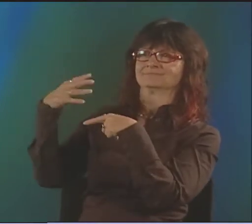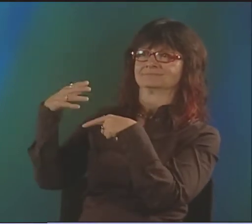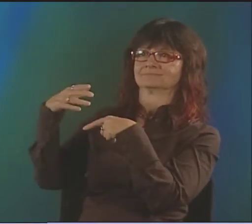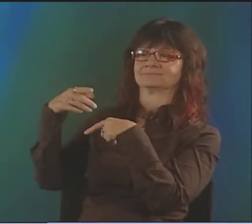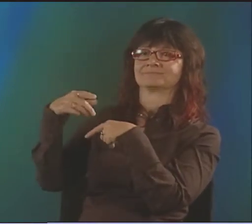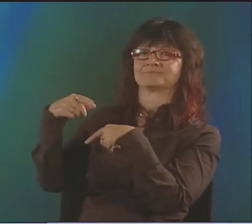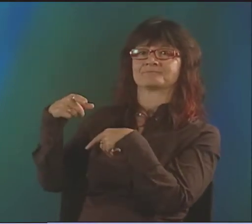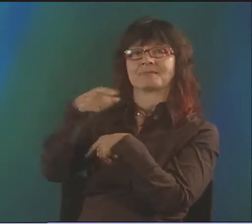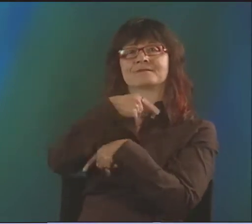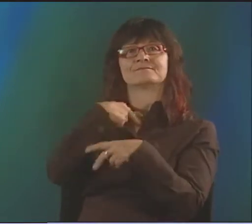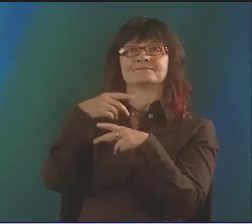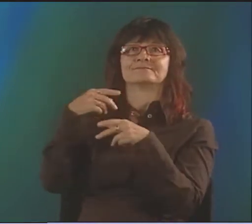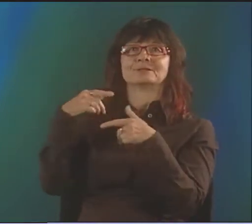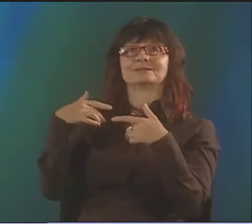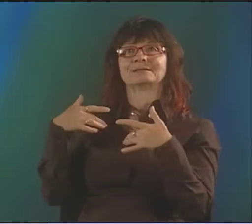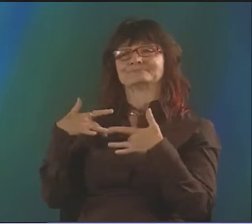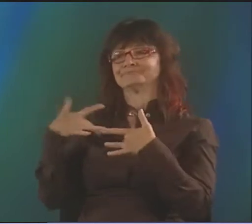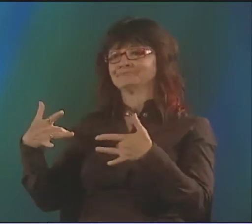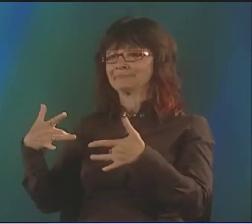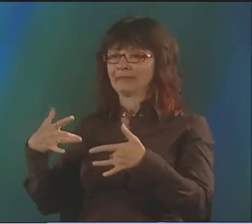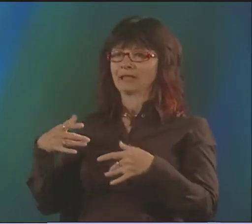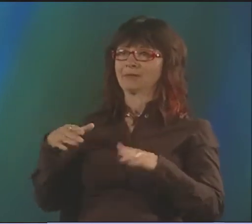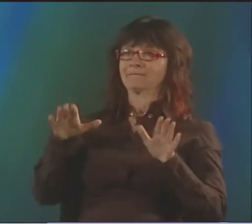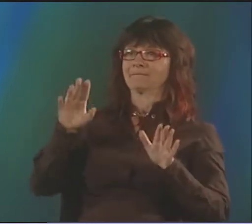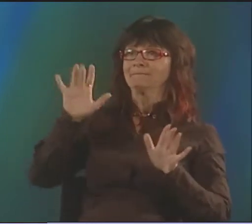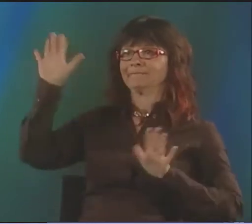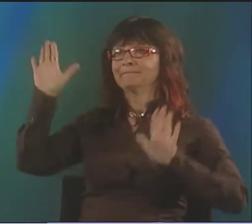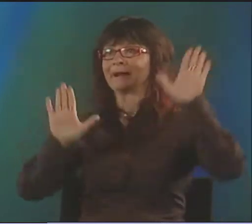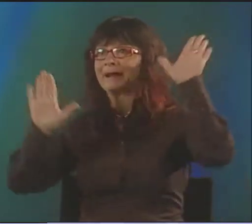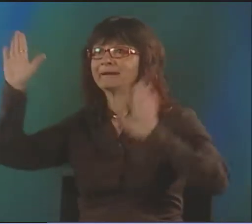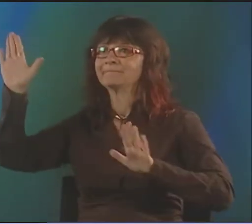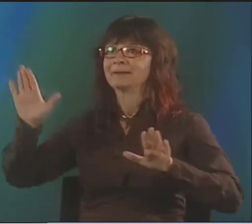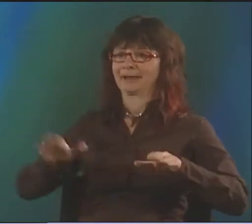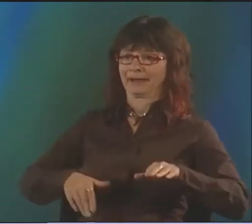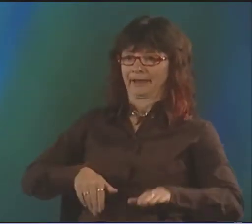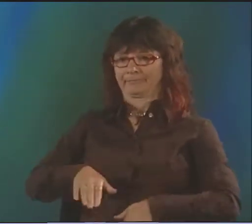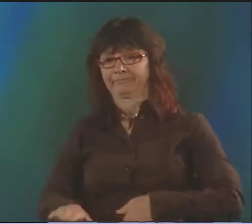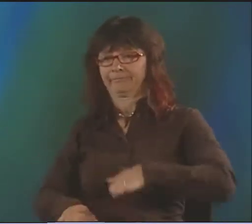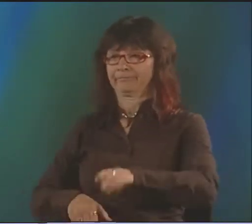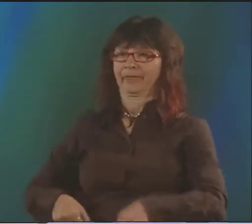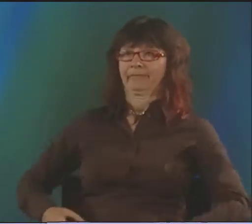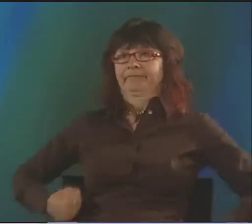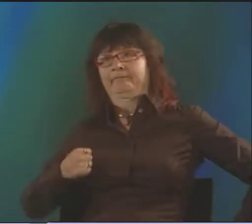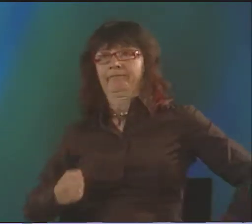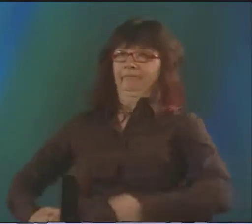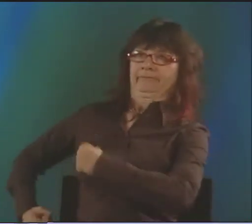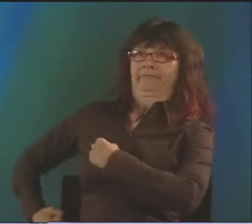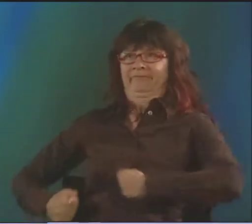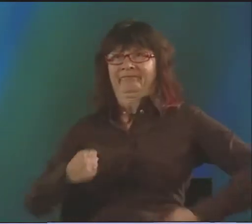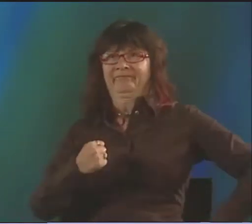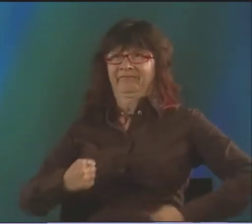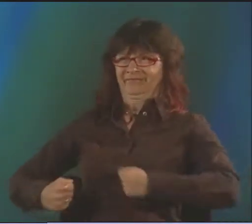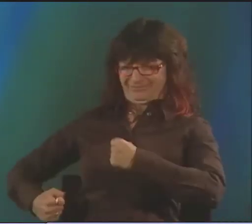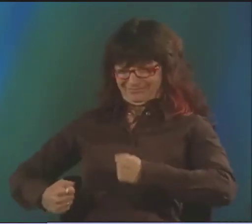OF SIGN LANGUAGE EXPRESSION. AND THEY'RE REALLY RICH IN THEIR LINGUISTIC CAPABILITIES. THERE'S A LOT OF MIME INVOLVED IN IT